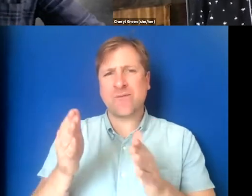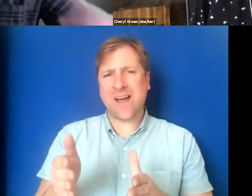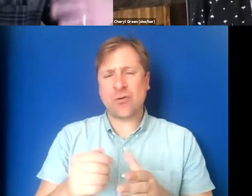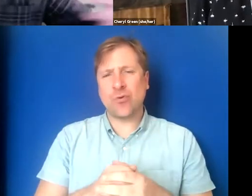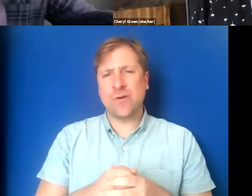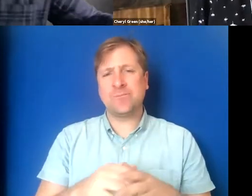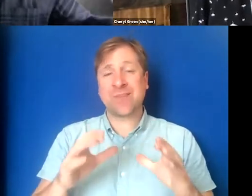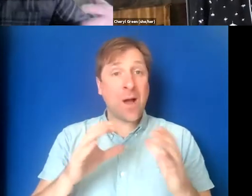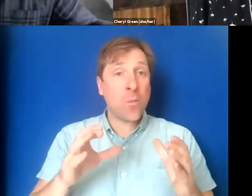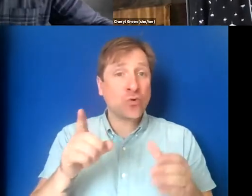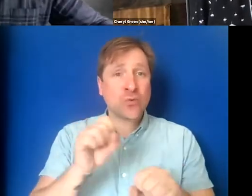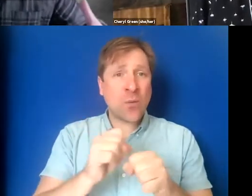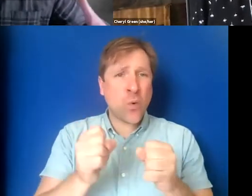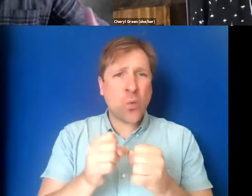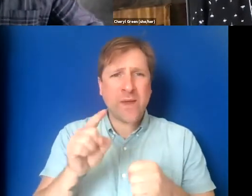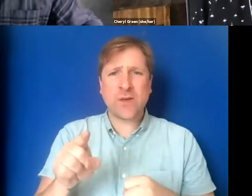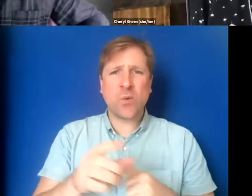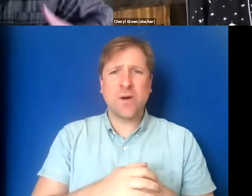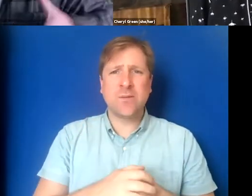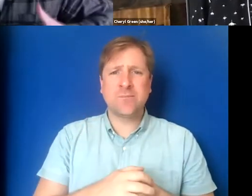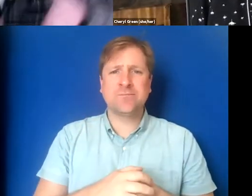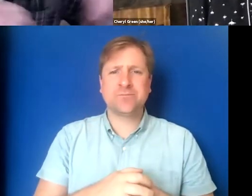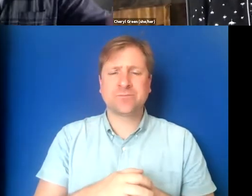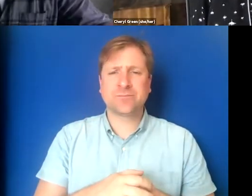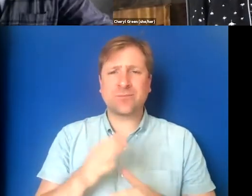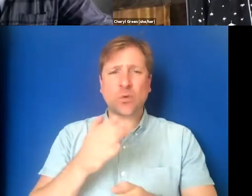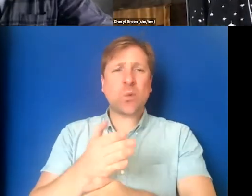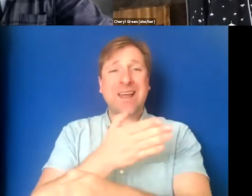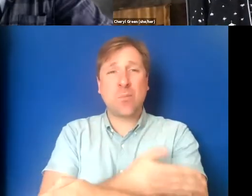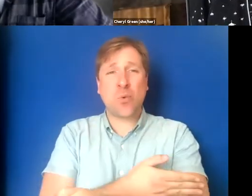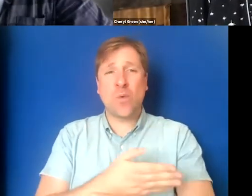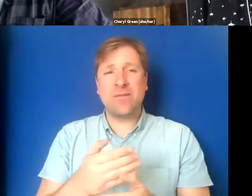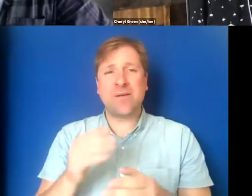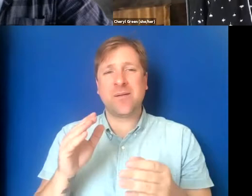is how much do they work with you and improve based on feedback?